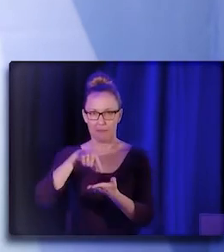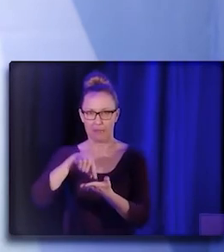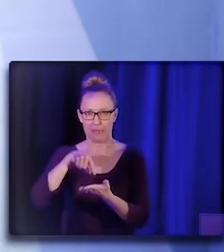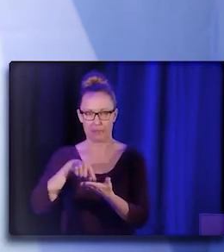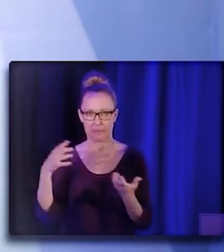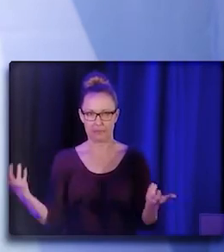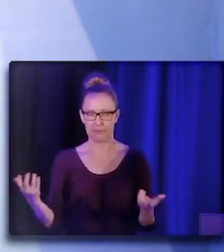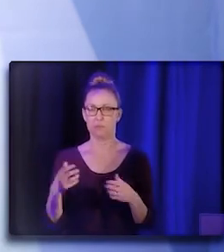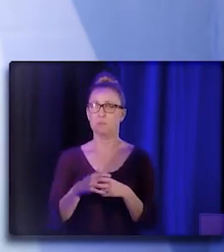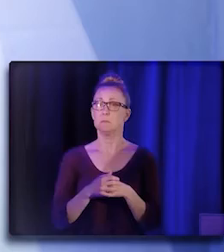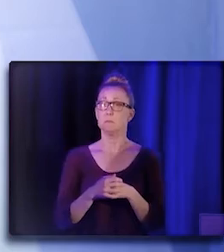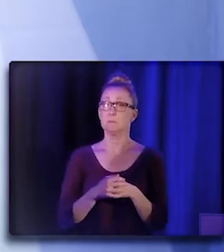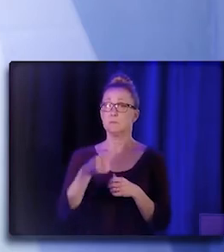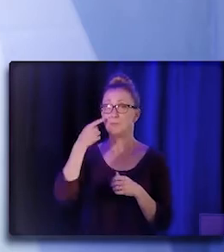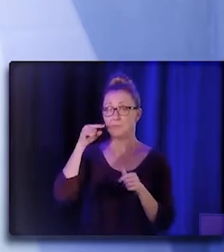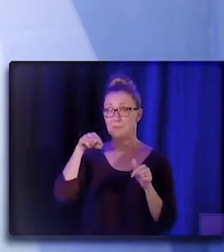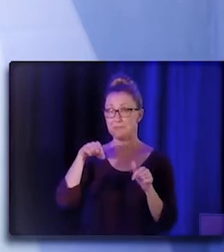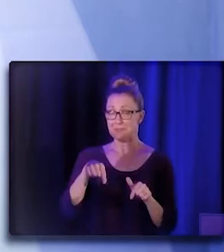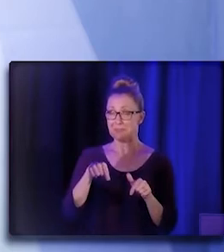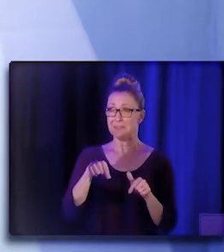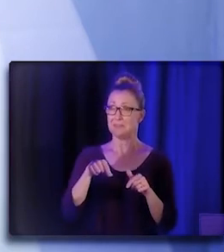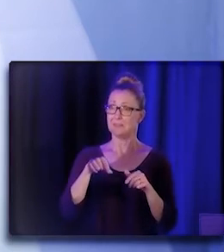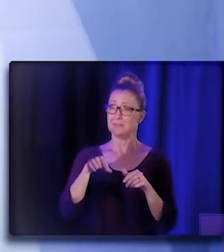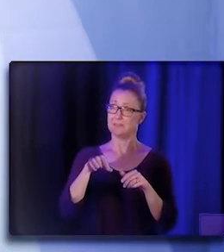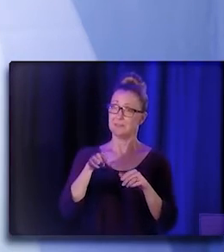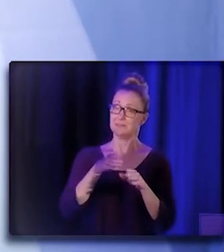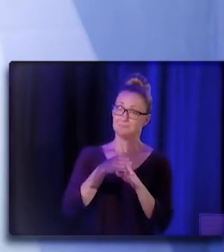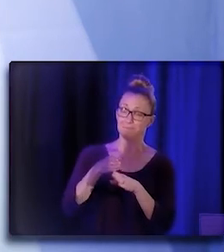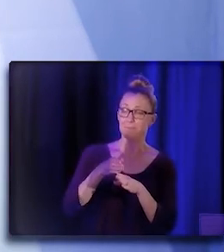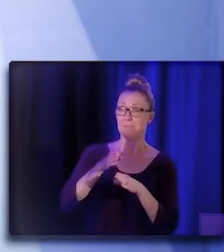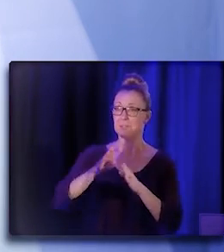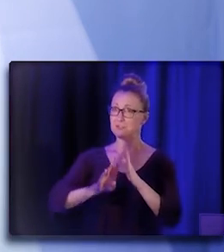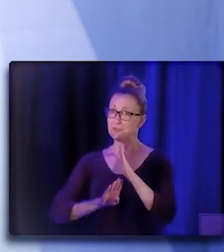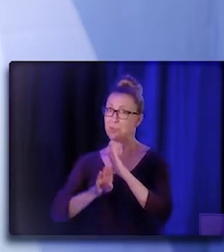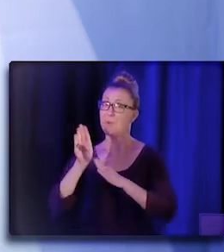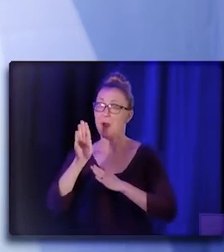So, you know, for this to really thrive, how do we ensure that we have a payment mechanism that,